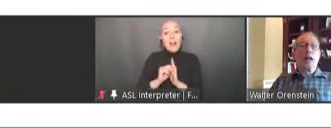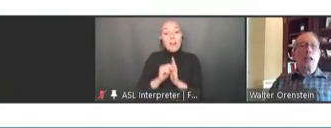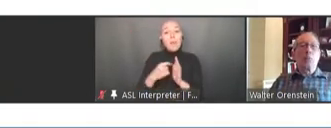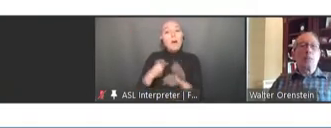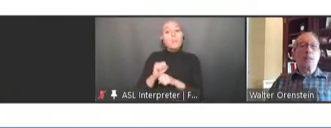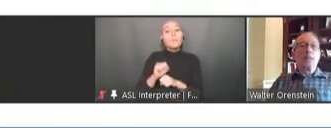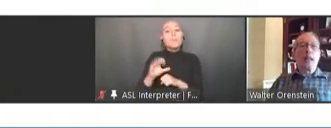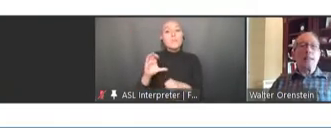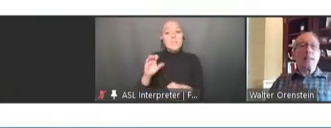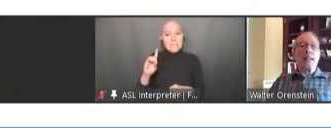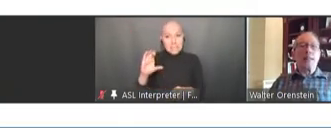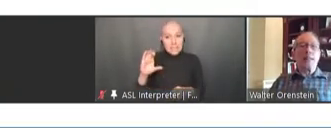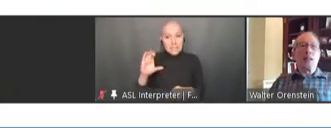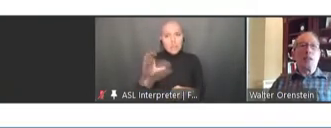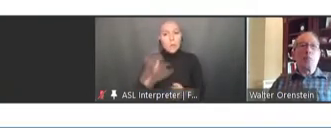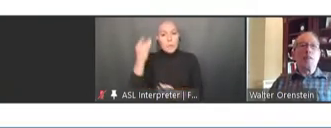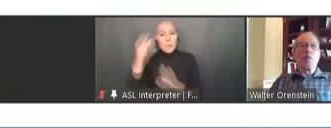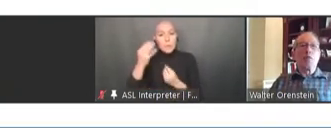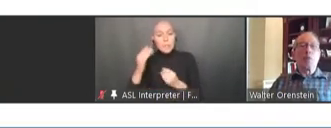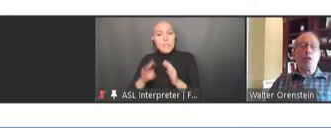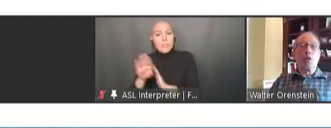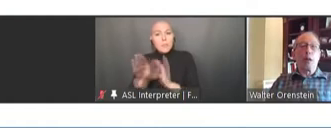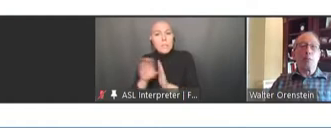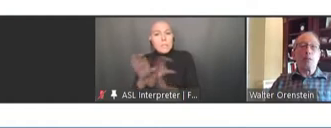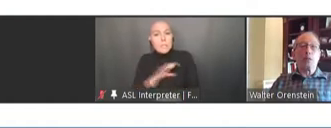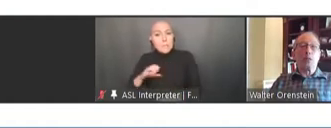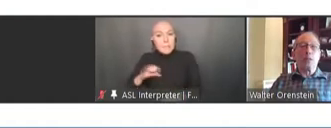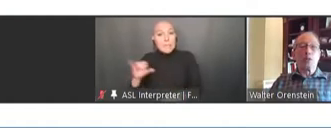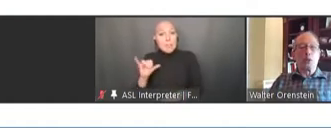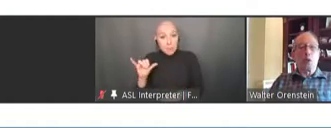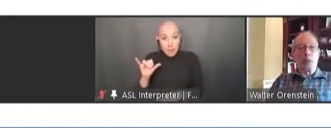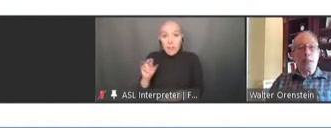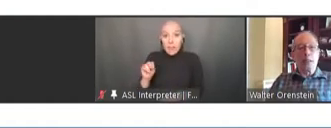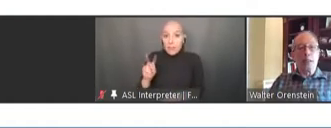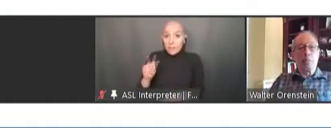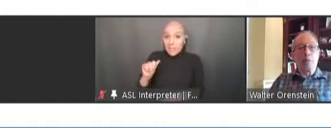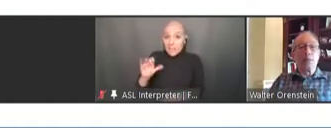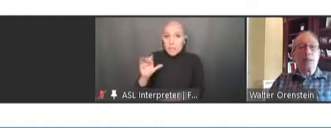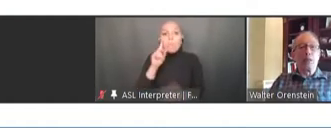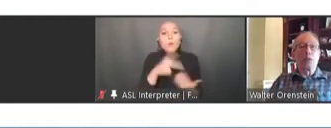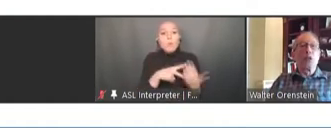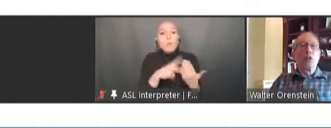a committee like the ACIP for program considerations. Well, the ACIP dealt